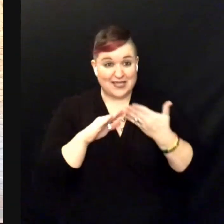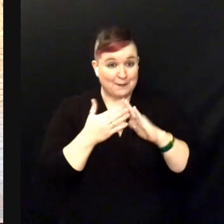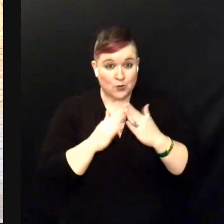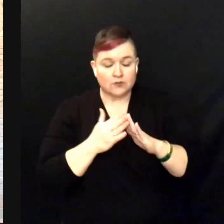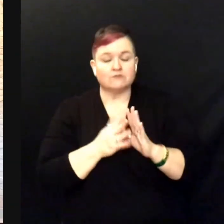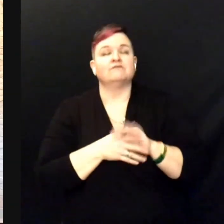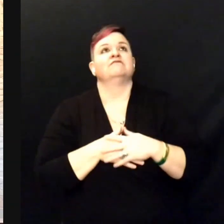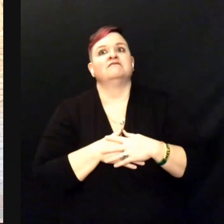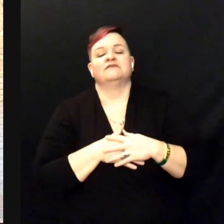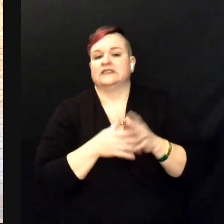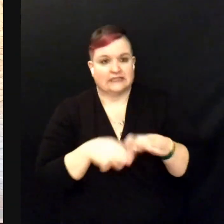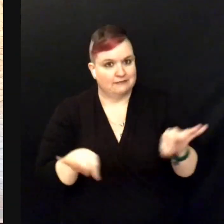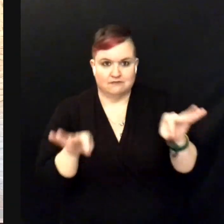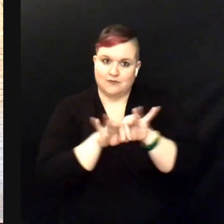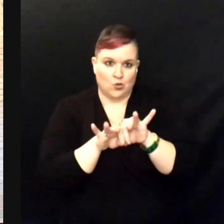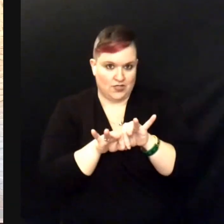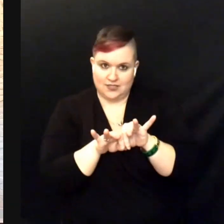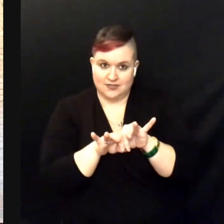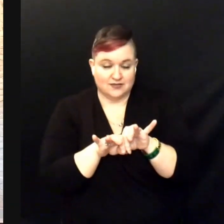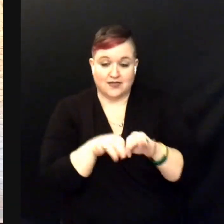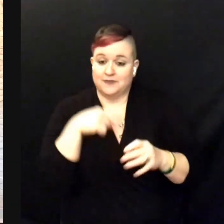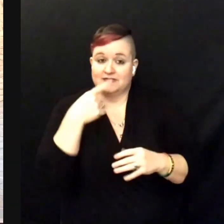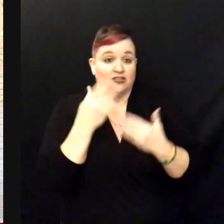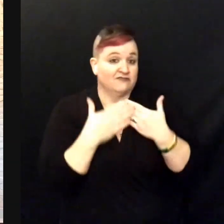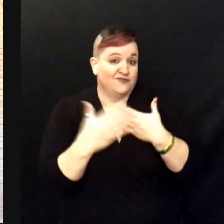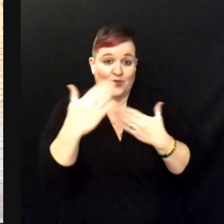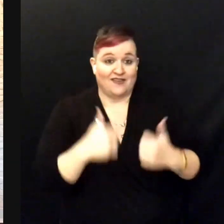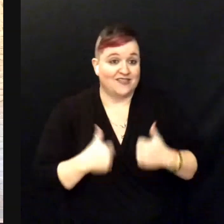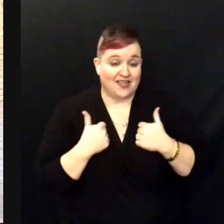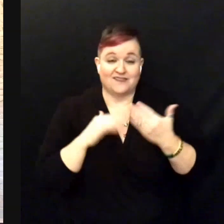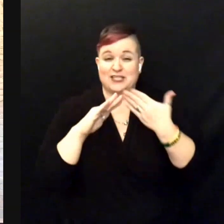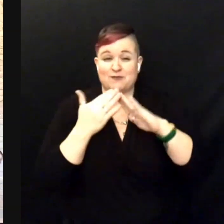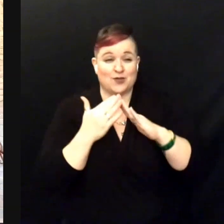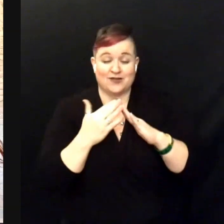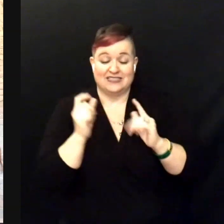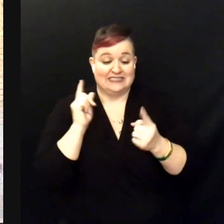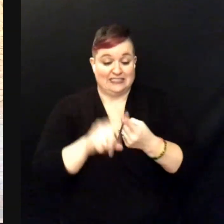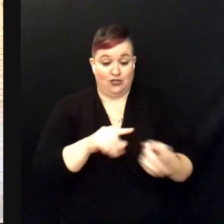and I will say that everyday of the rest of my life til the day that I die.